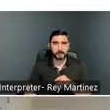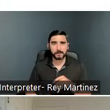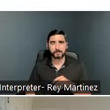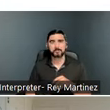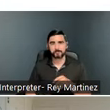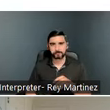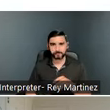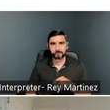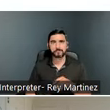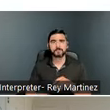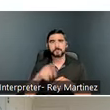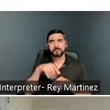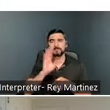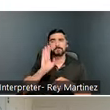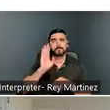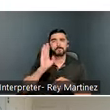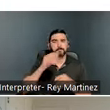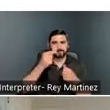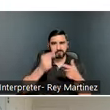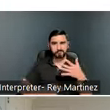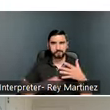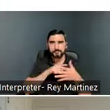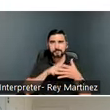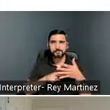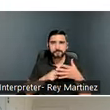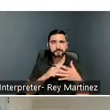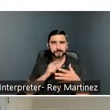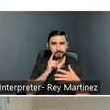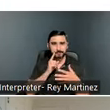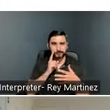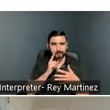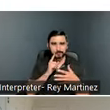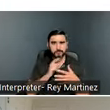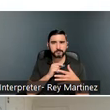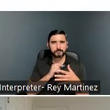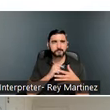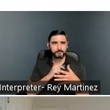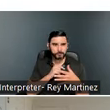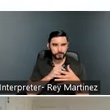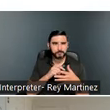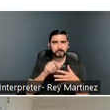here, column B here really talks about what we identified as being important for this specific